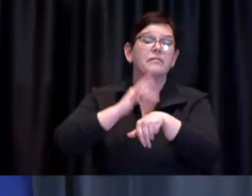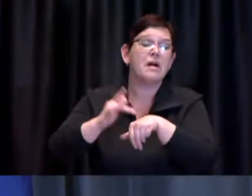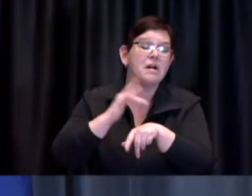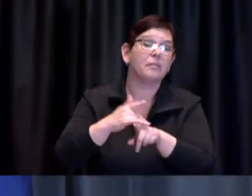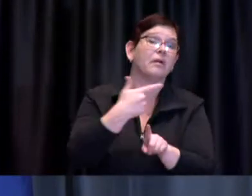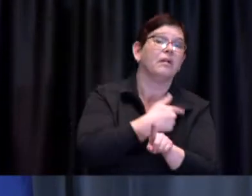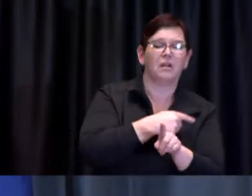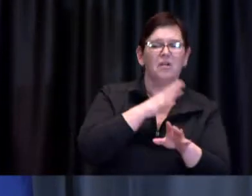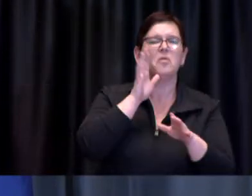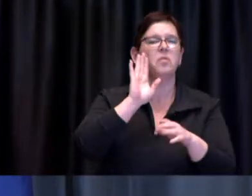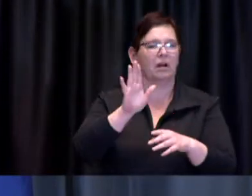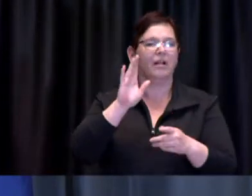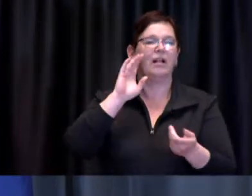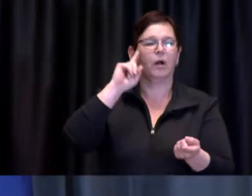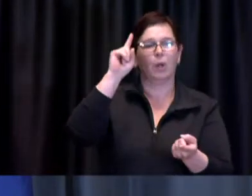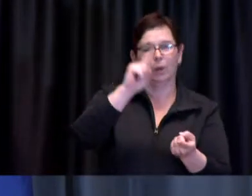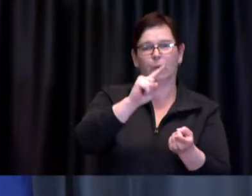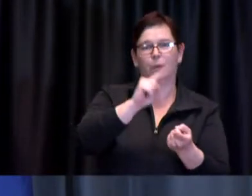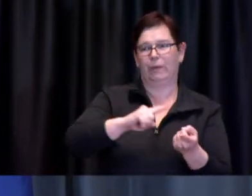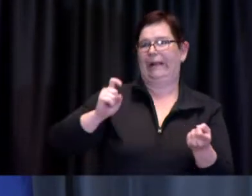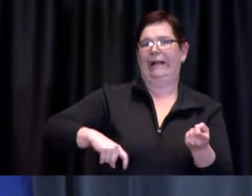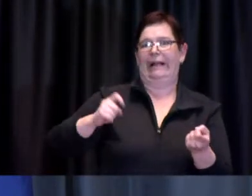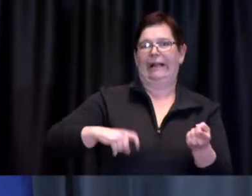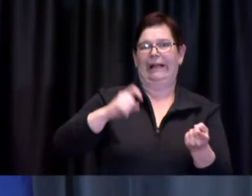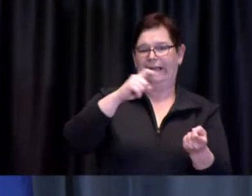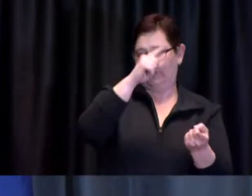as the Prov as the Province forecast that it will,